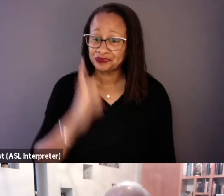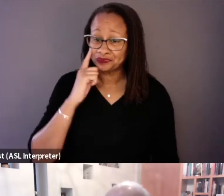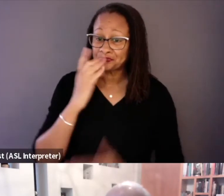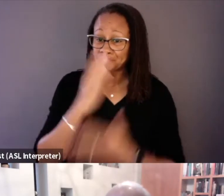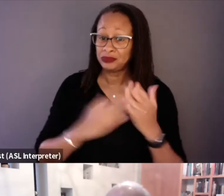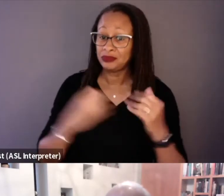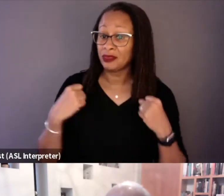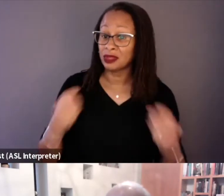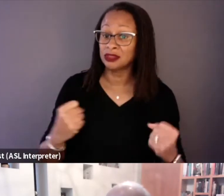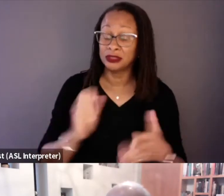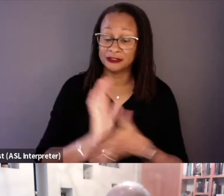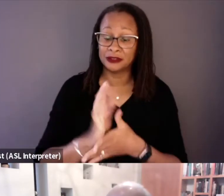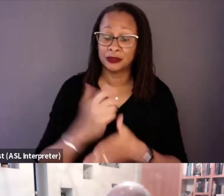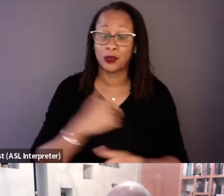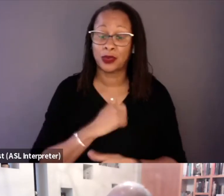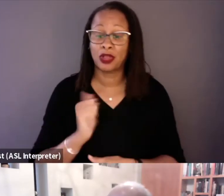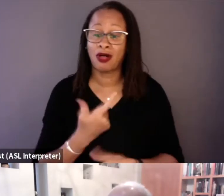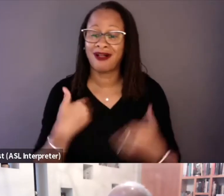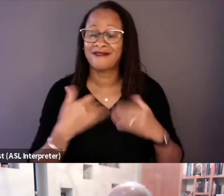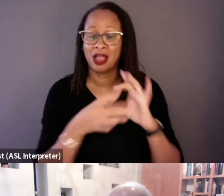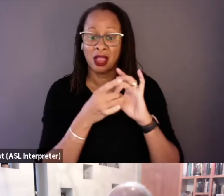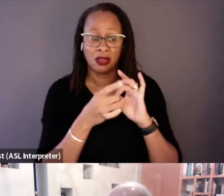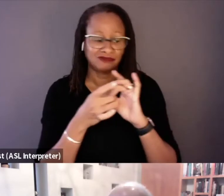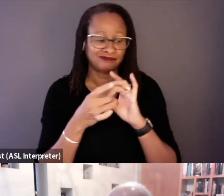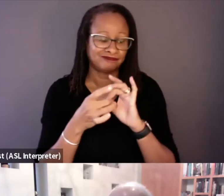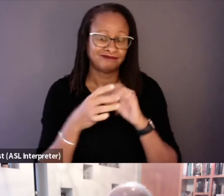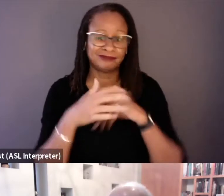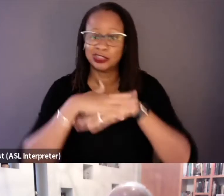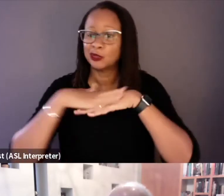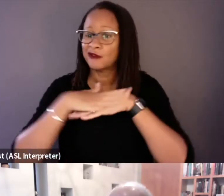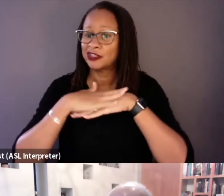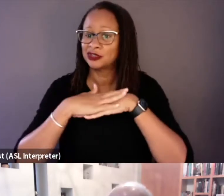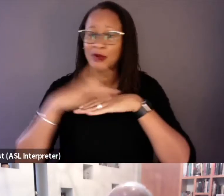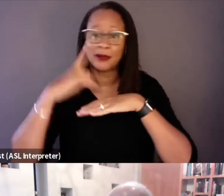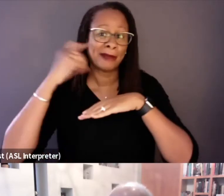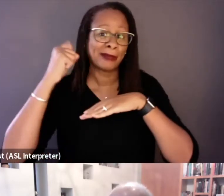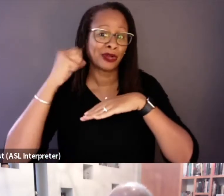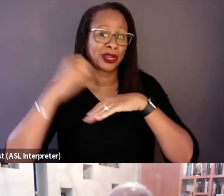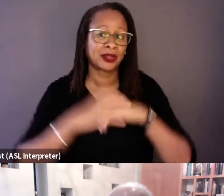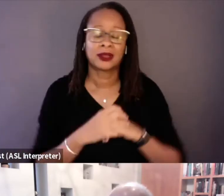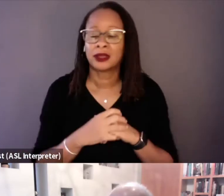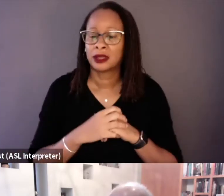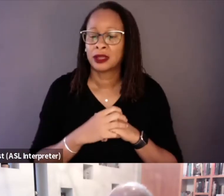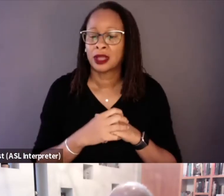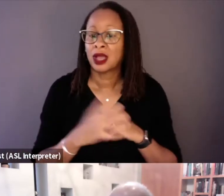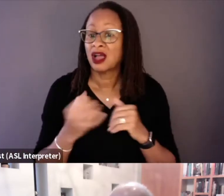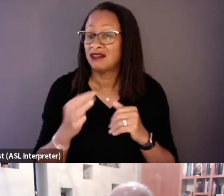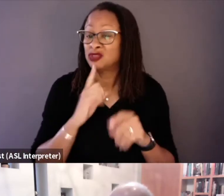we all have a relatively superficial memory, most of us, I think, of what actually happened.